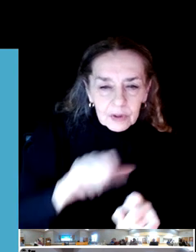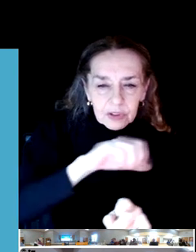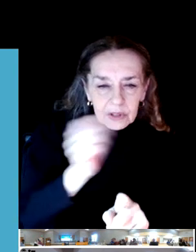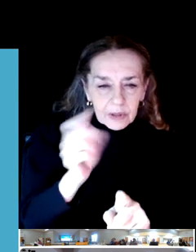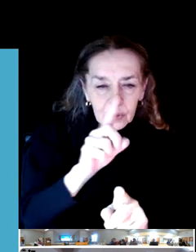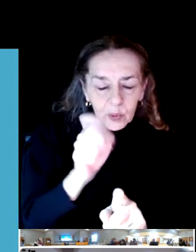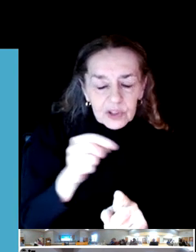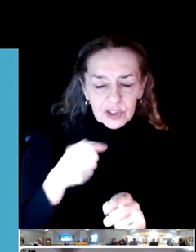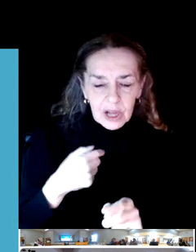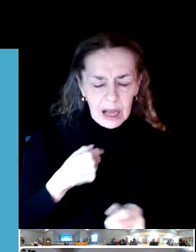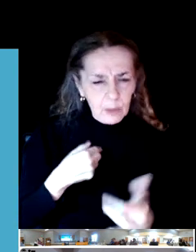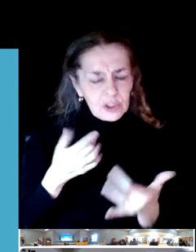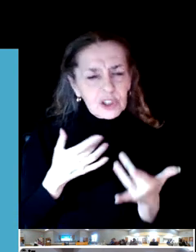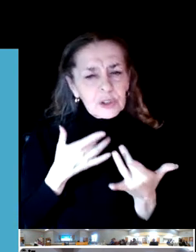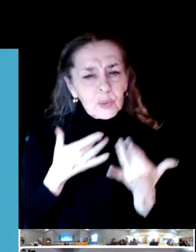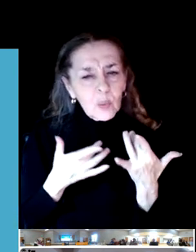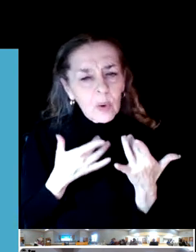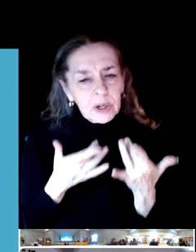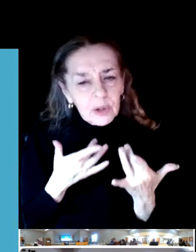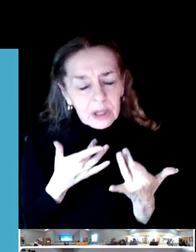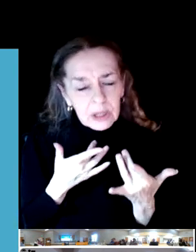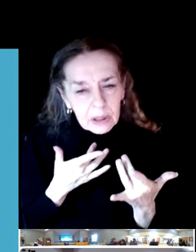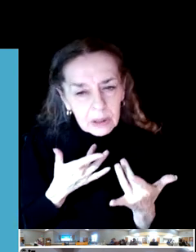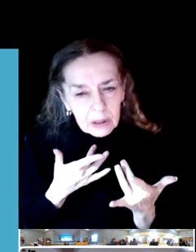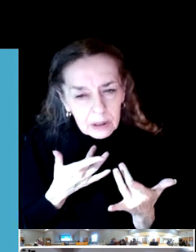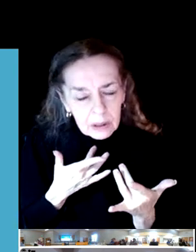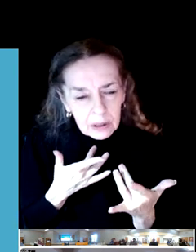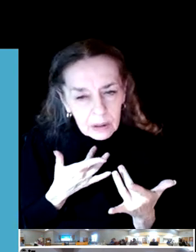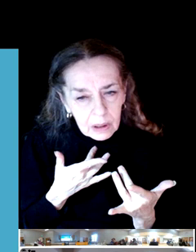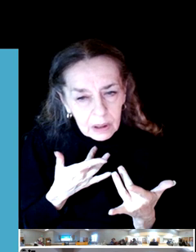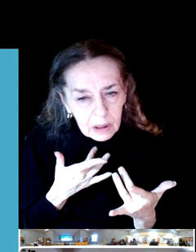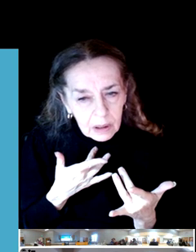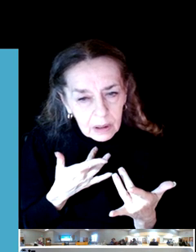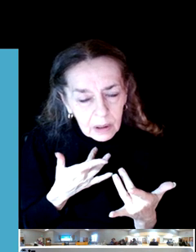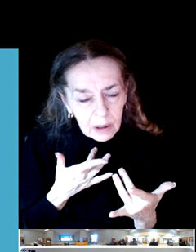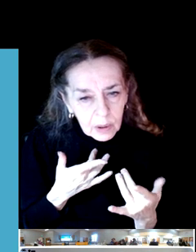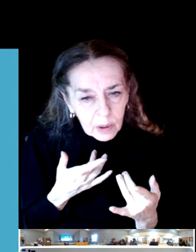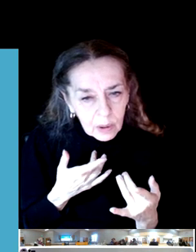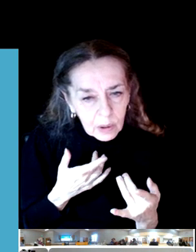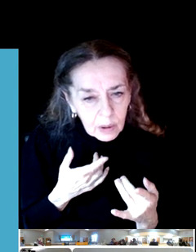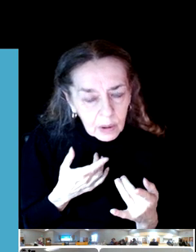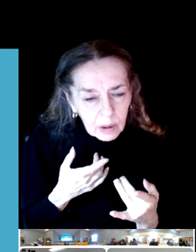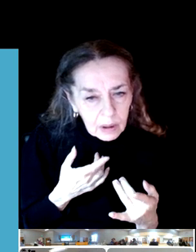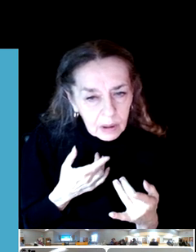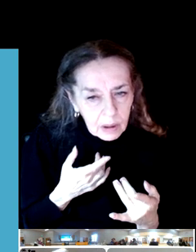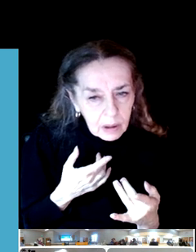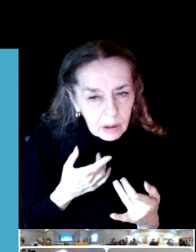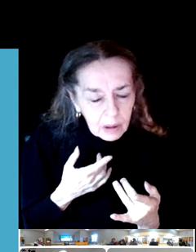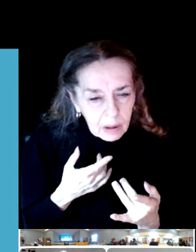I'm just wondering if Willamalane's area is in the urban growth boundary of Springfield